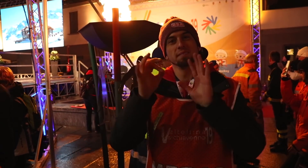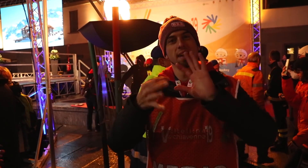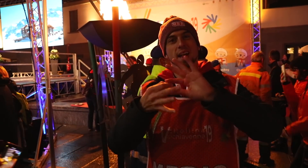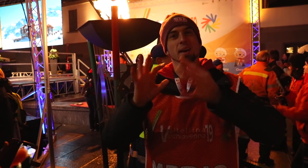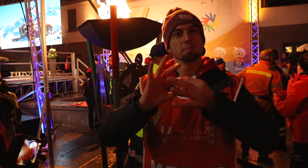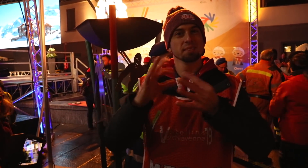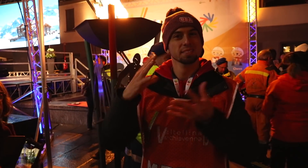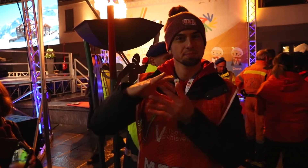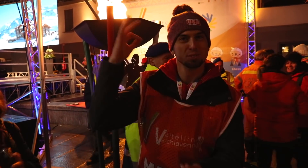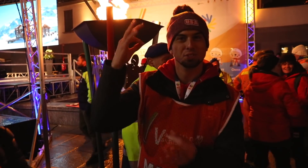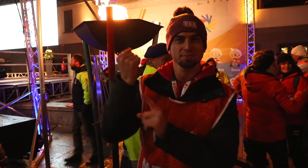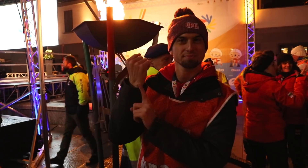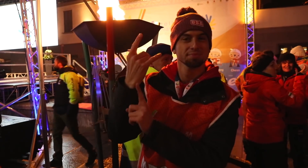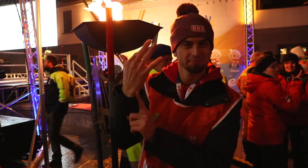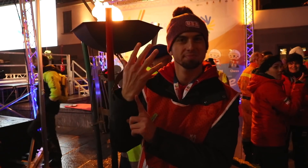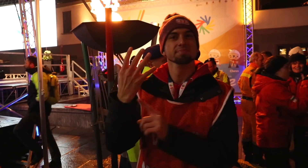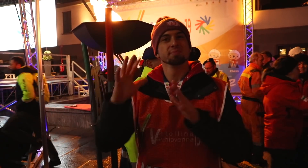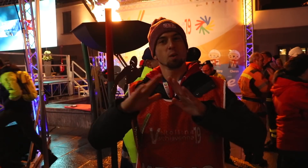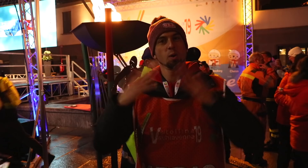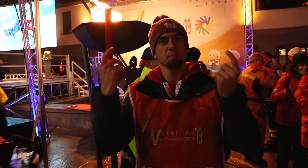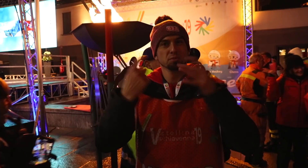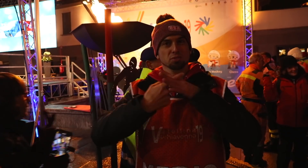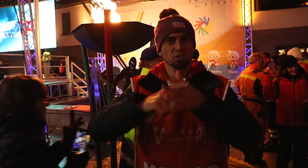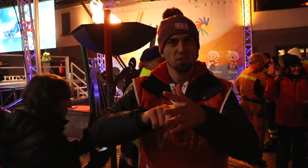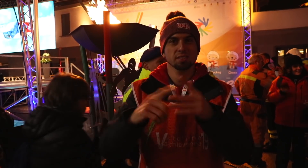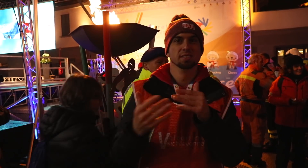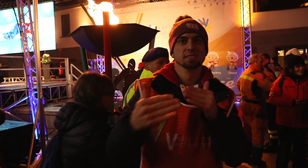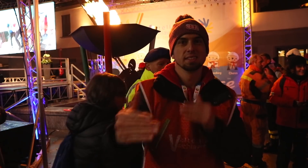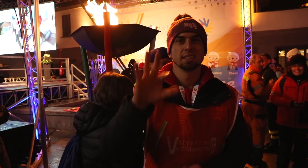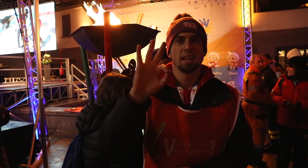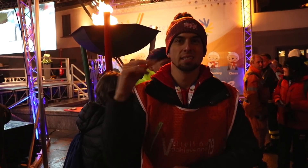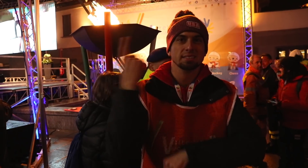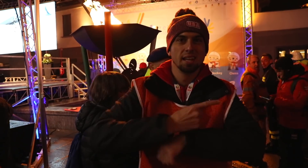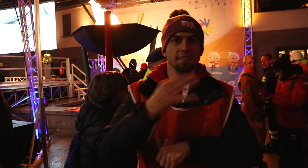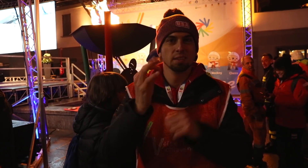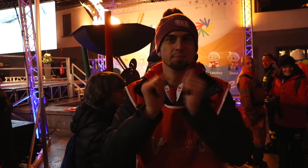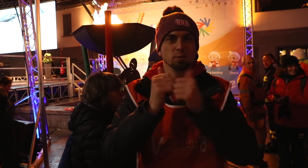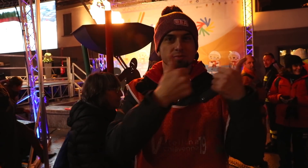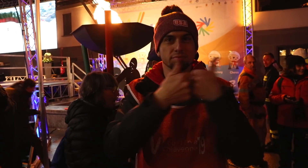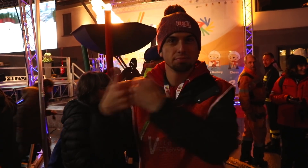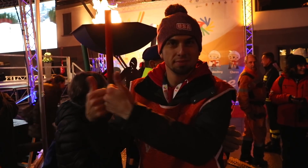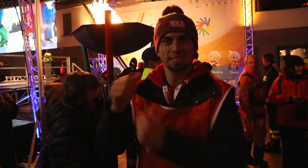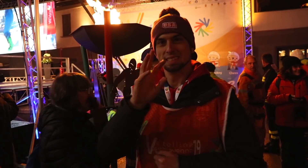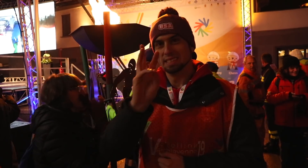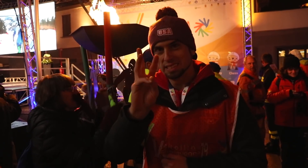a symbol of the Olympics spirit. The opening ceremony has started the upcoming nine days of sports.